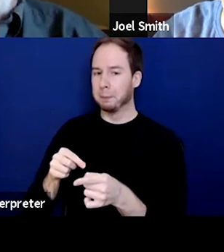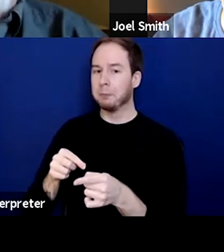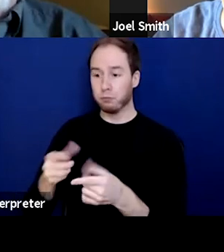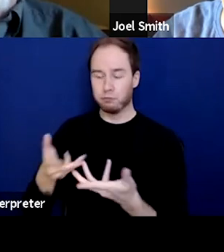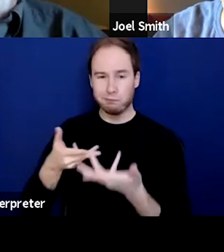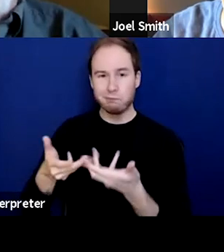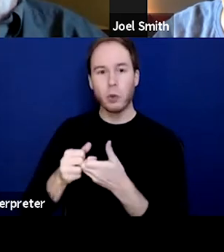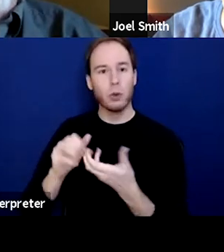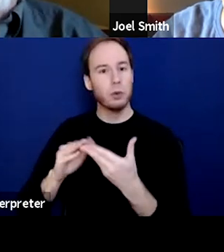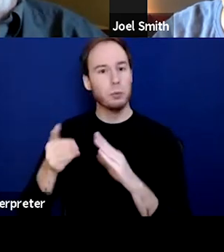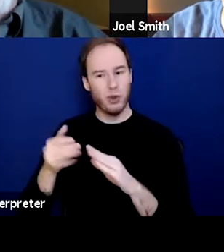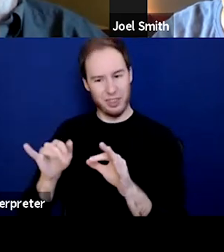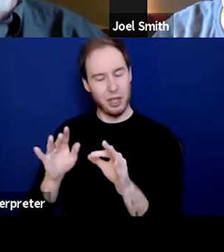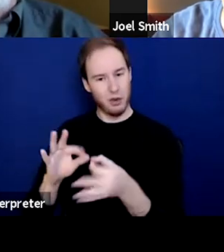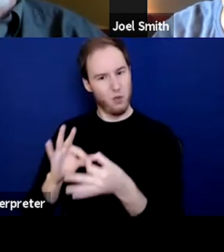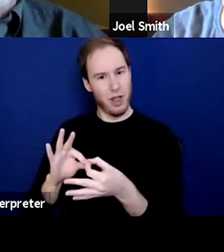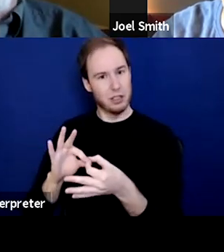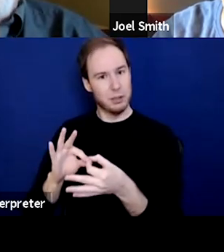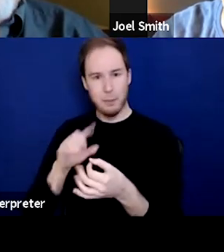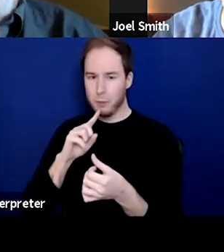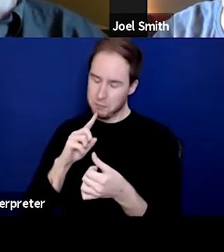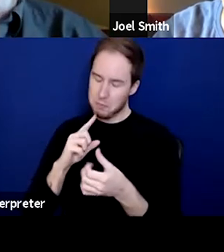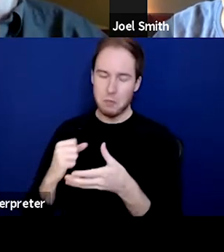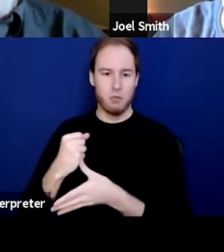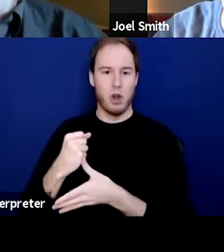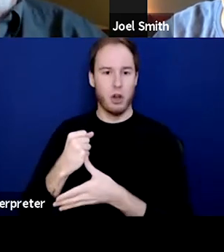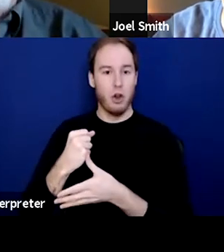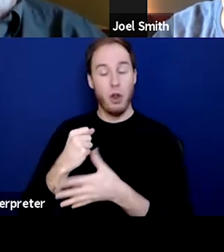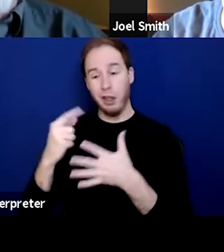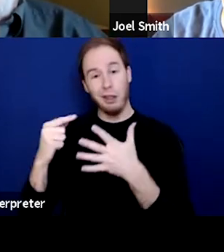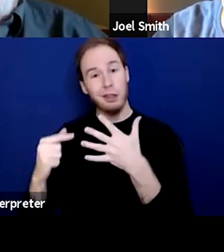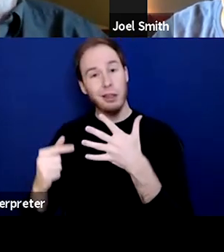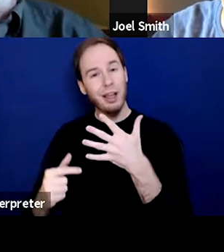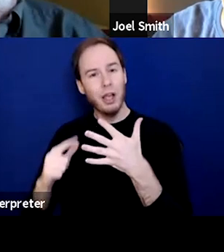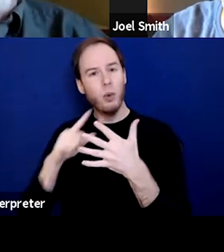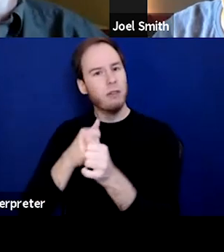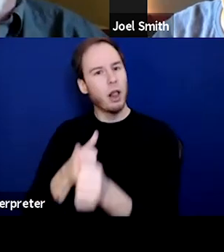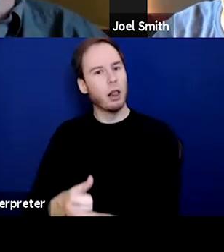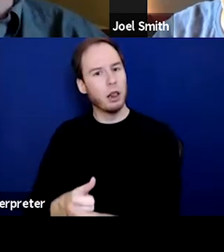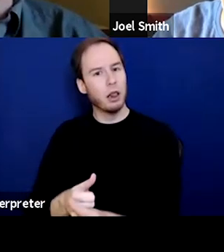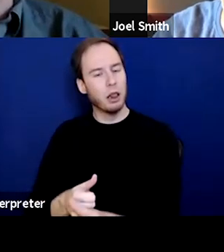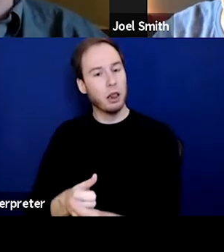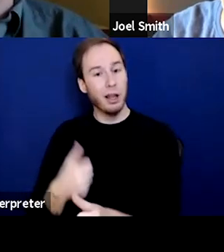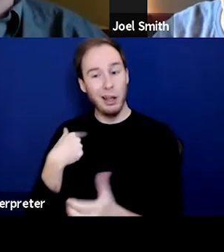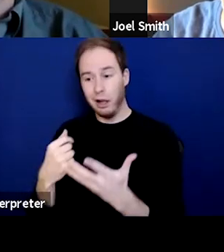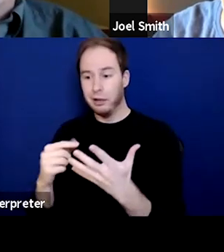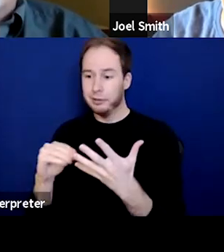remember relationship first and the rest will follow. That's our responsibility. When I work in the field and I'm out there talking,